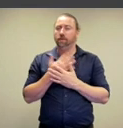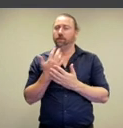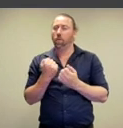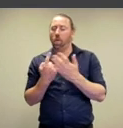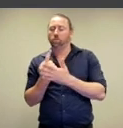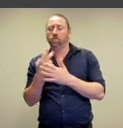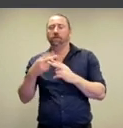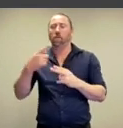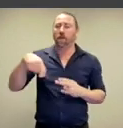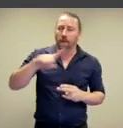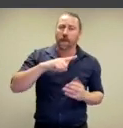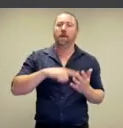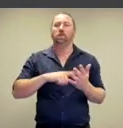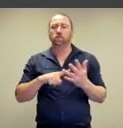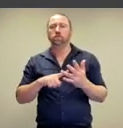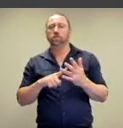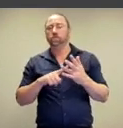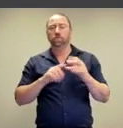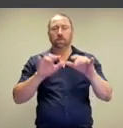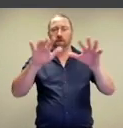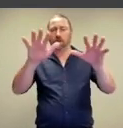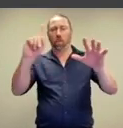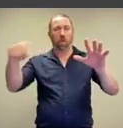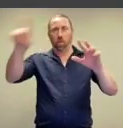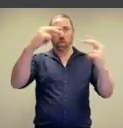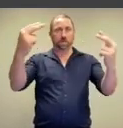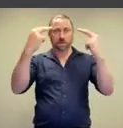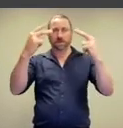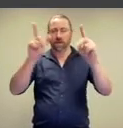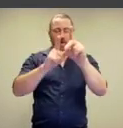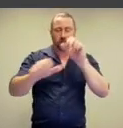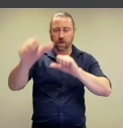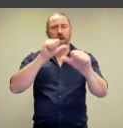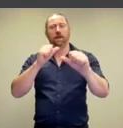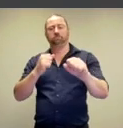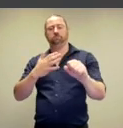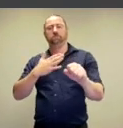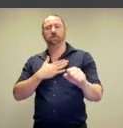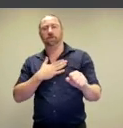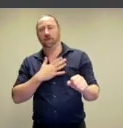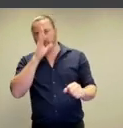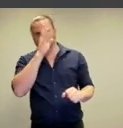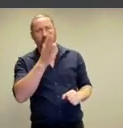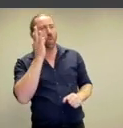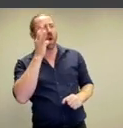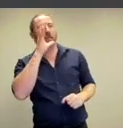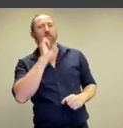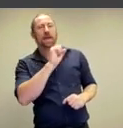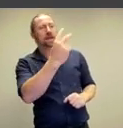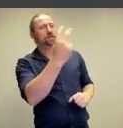also offer a method for resting control